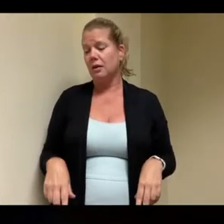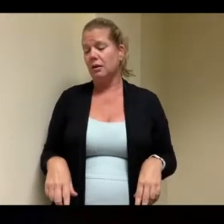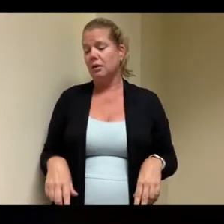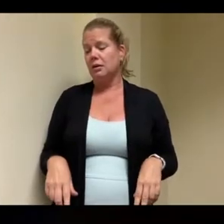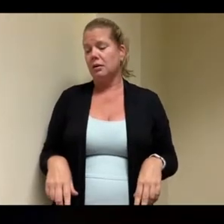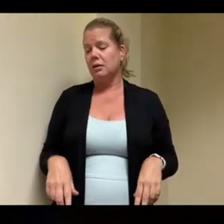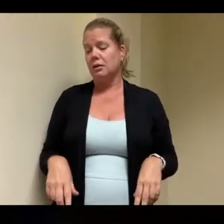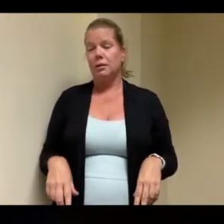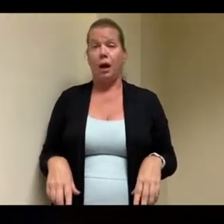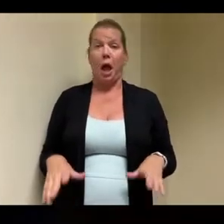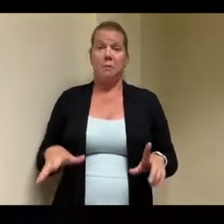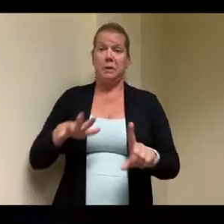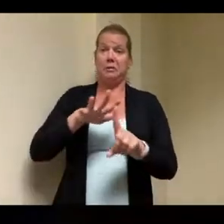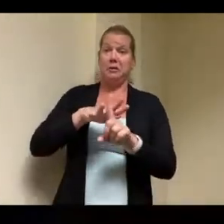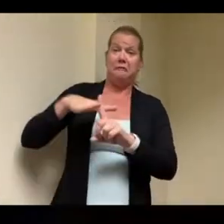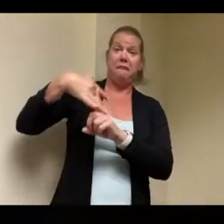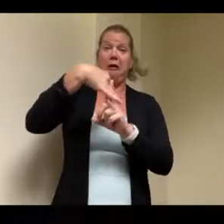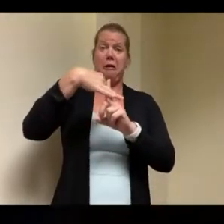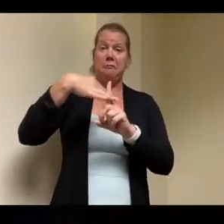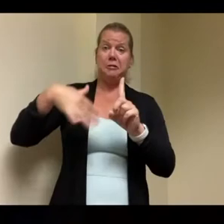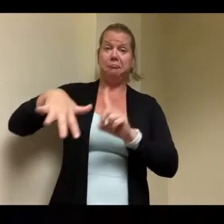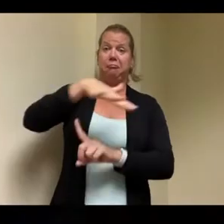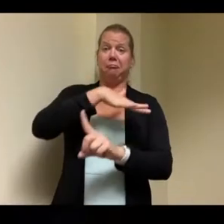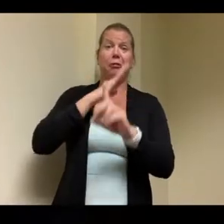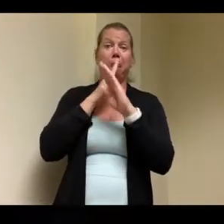you're having dinner but but they're all talking they're all